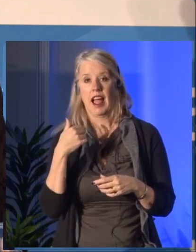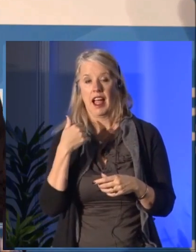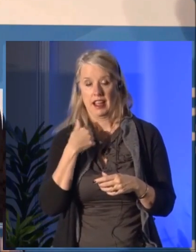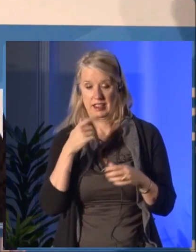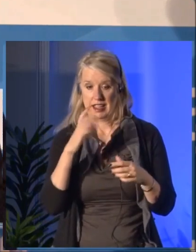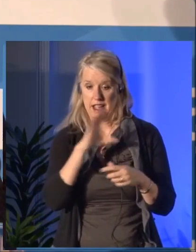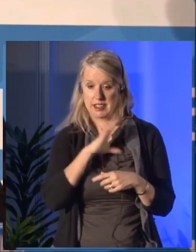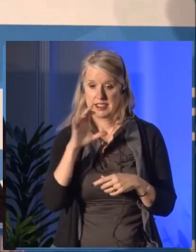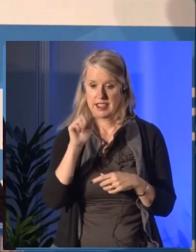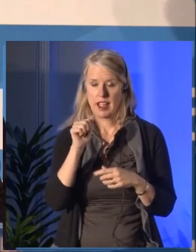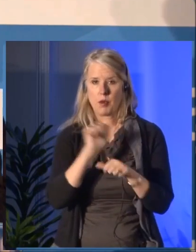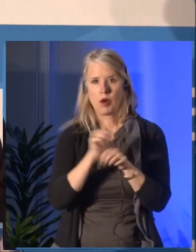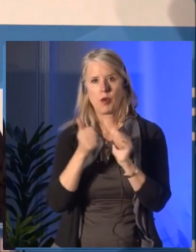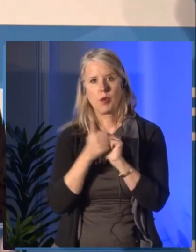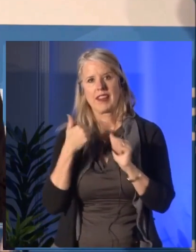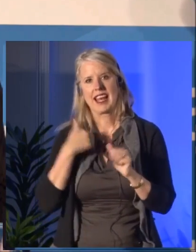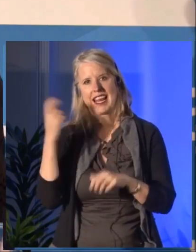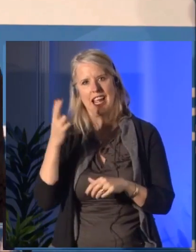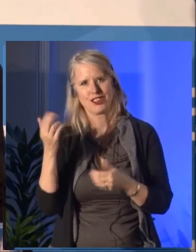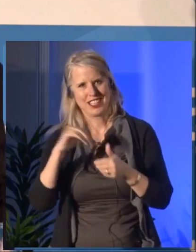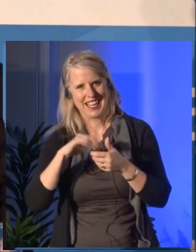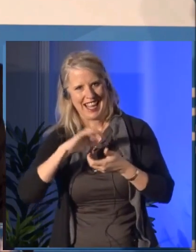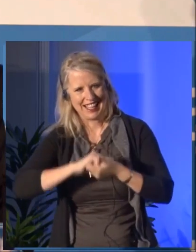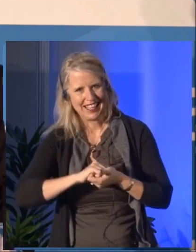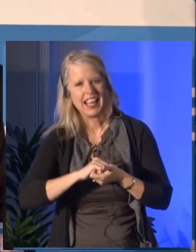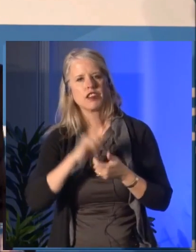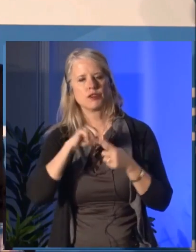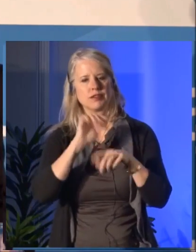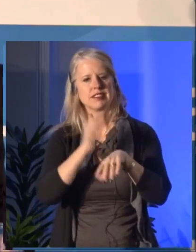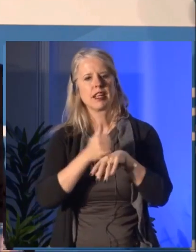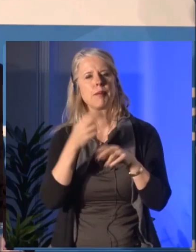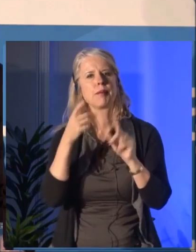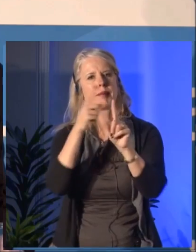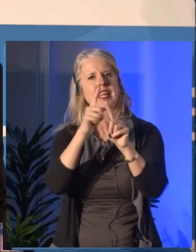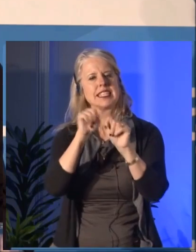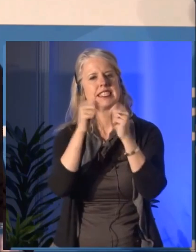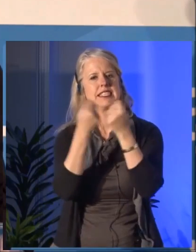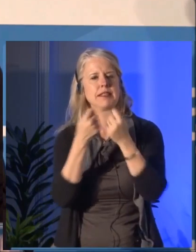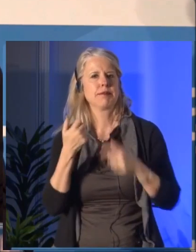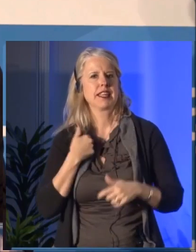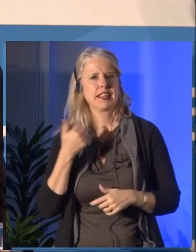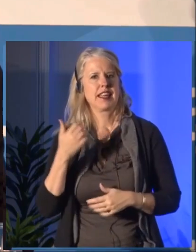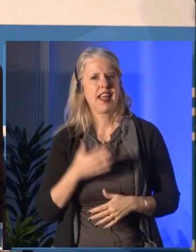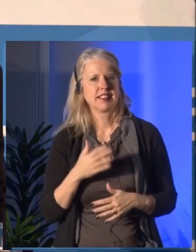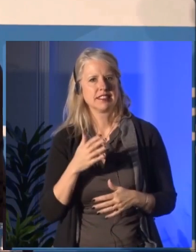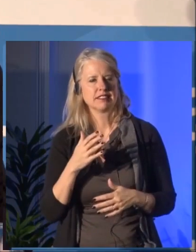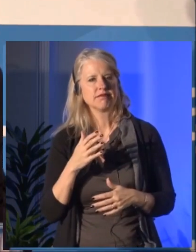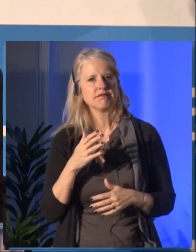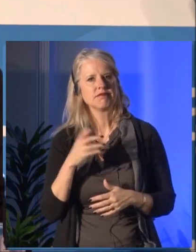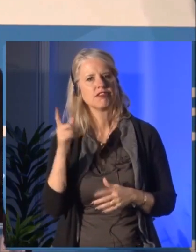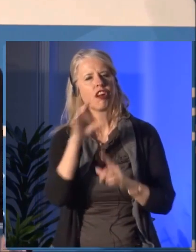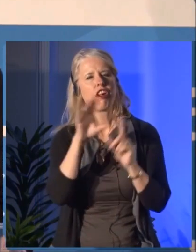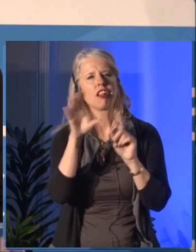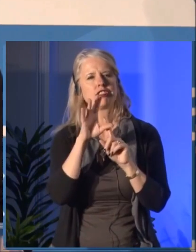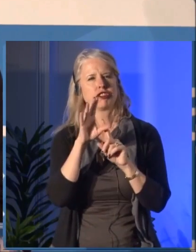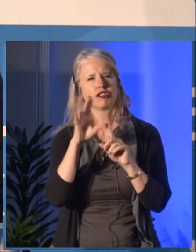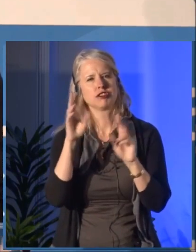the International Selection Committee chose young Canadian artists to compete in all the artistic disciplines.